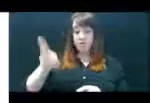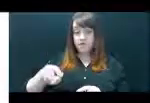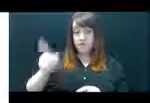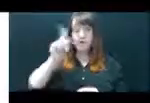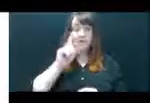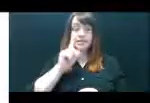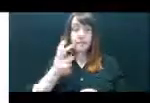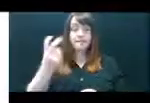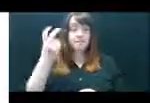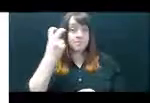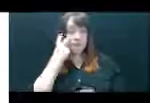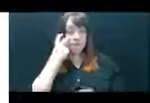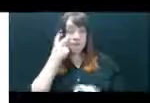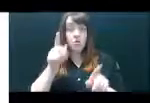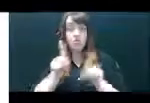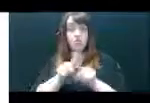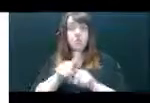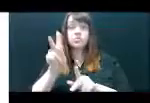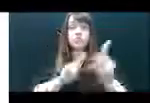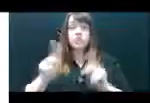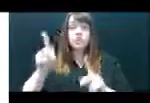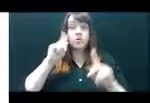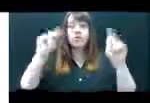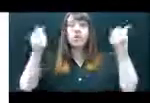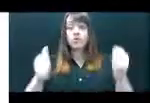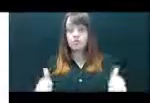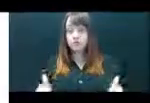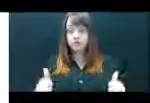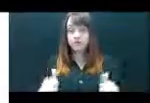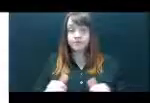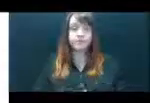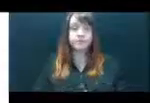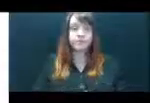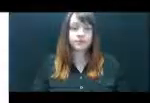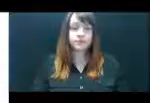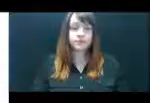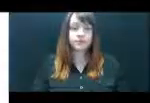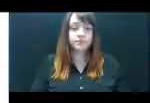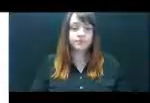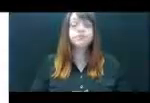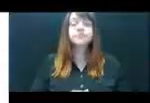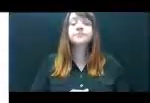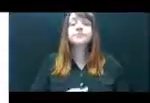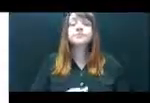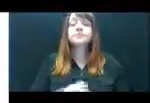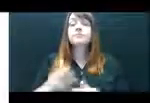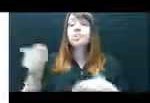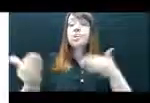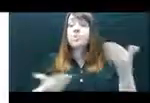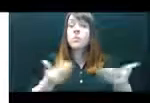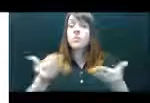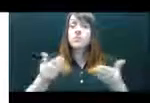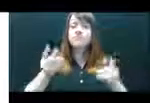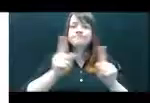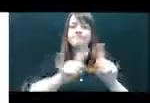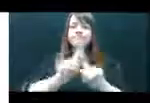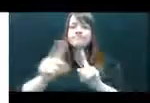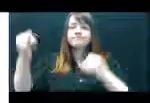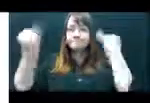and/or late deafened. We welcome proposals that further the field by sharing research,